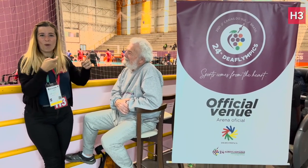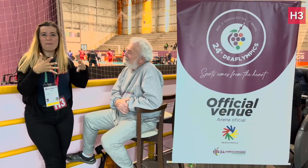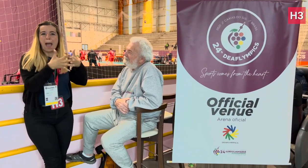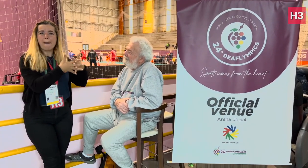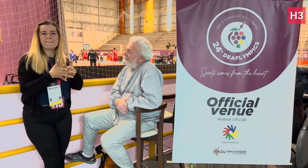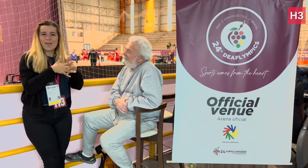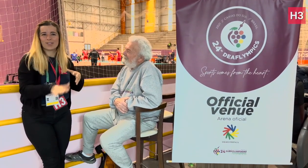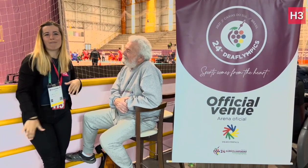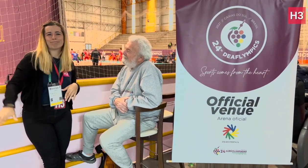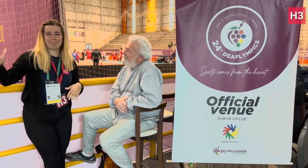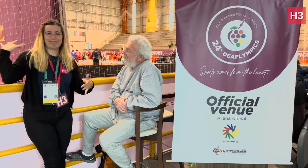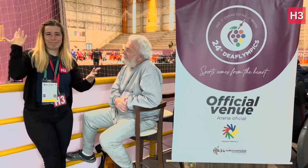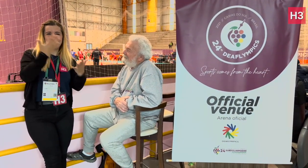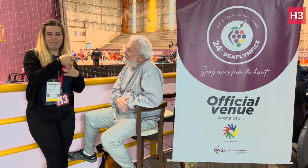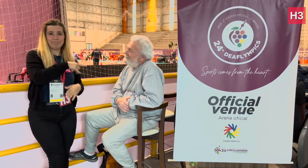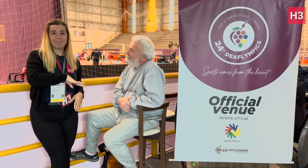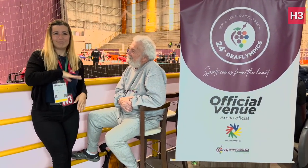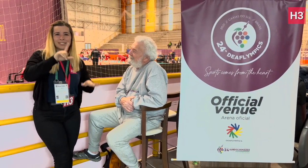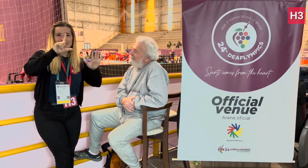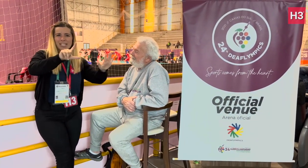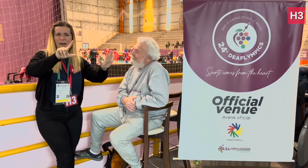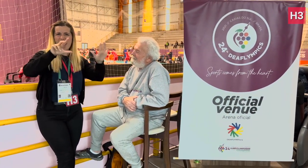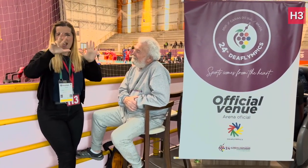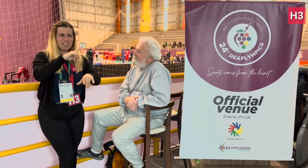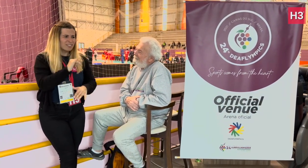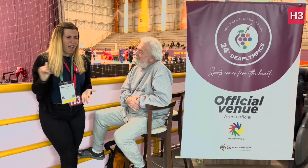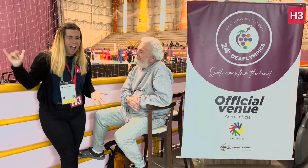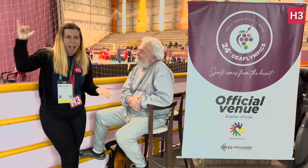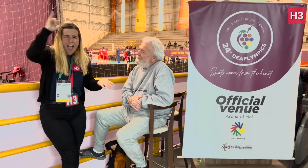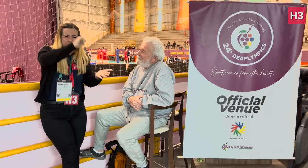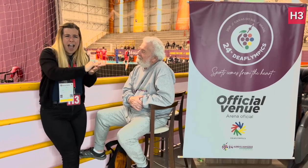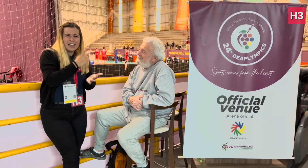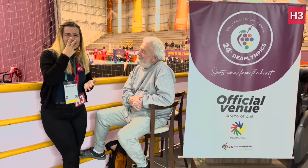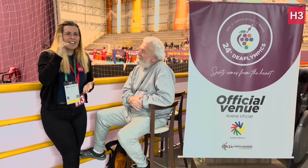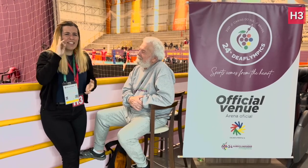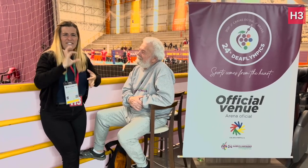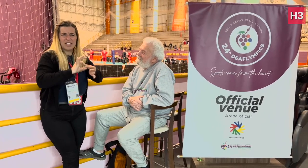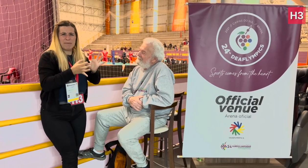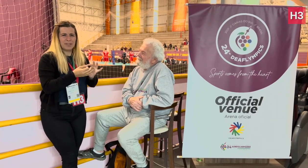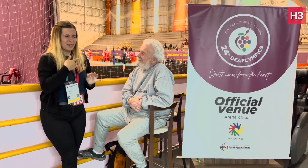many appearances at the Deaflympics as a spectator, and he’s here with us.